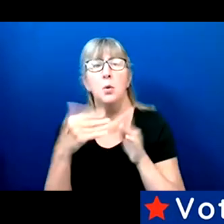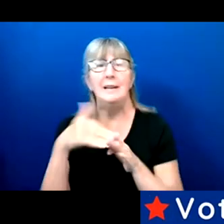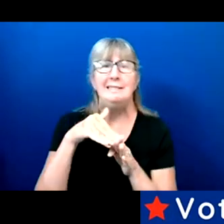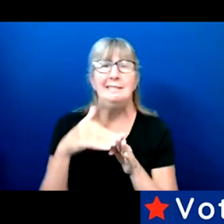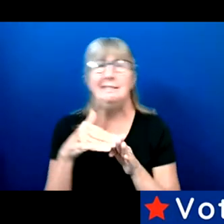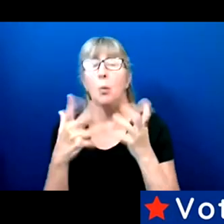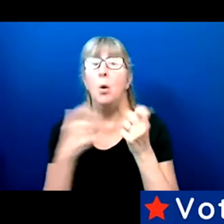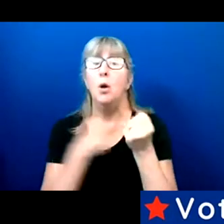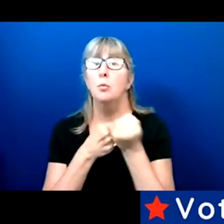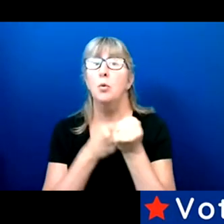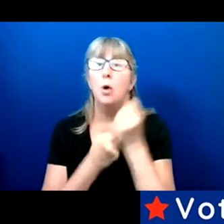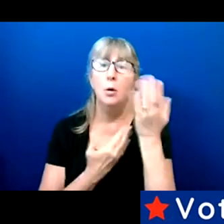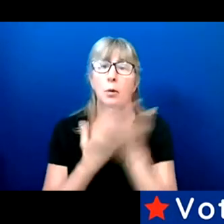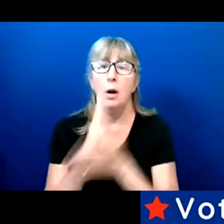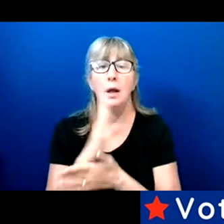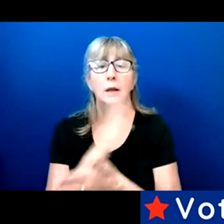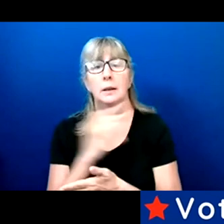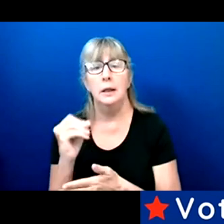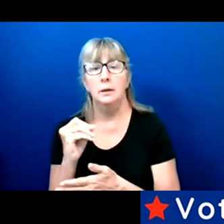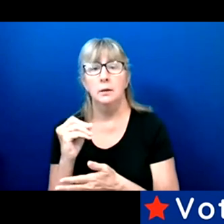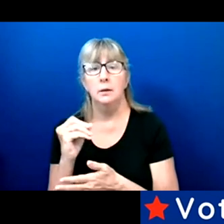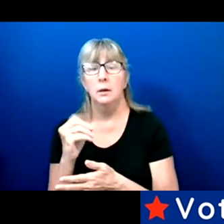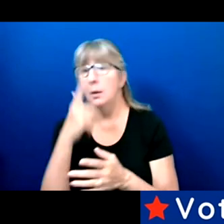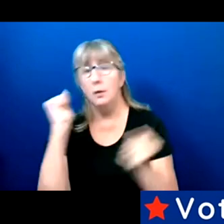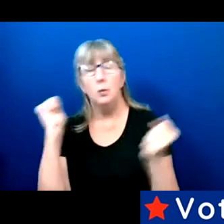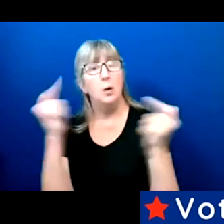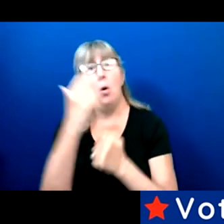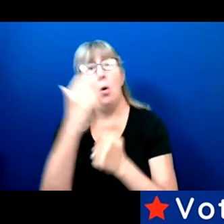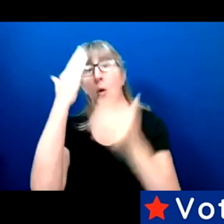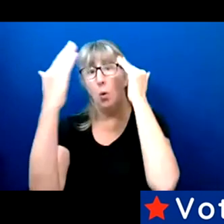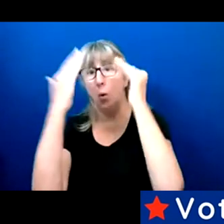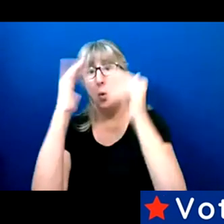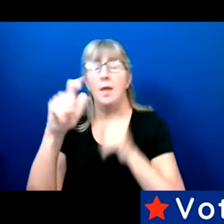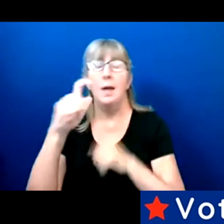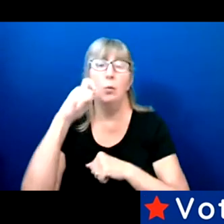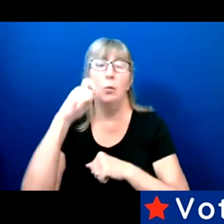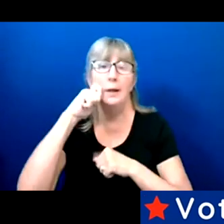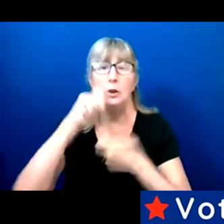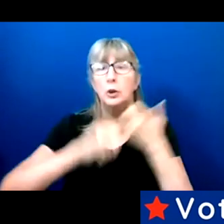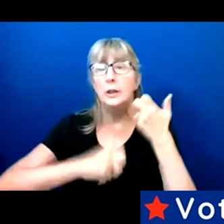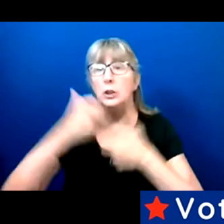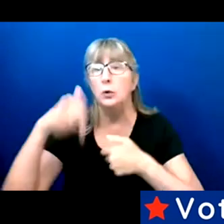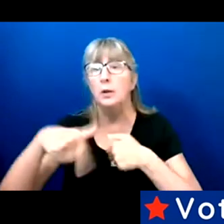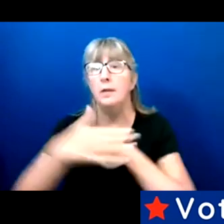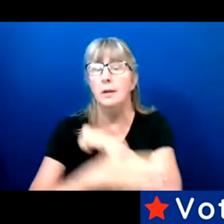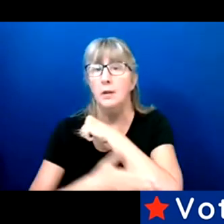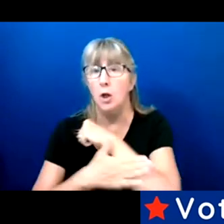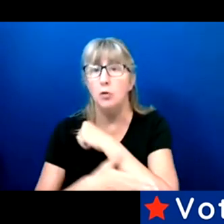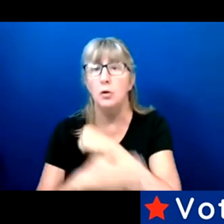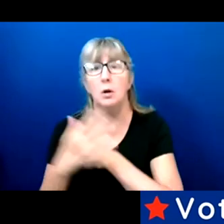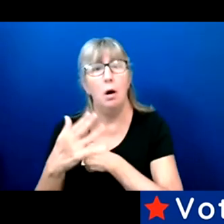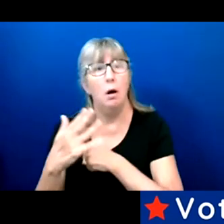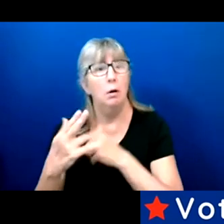may want to support voter rights. But kind of over here, because we all know that racial issues in this country on a high-level.